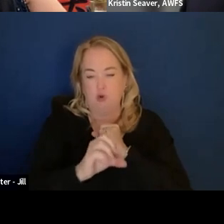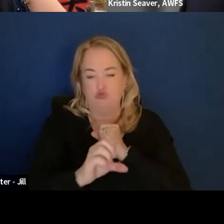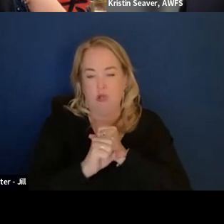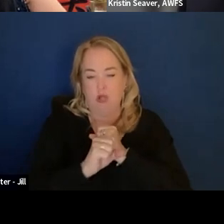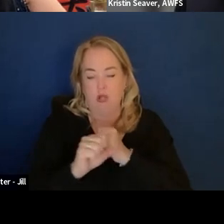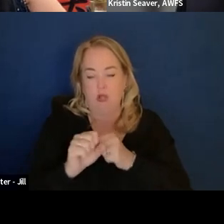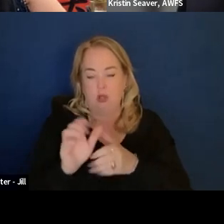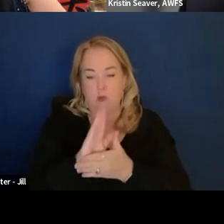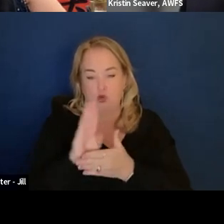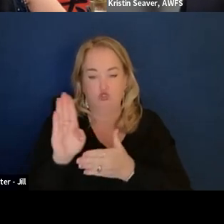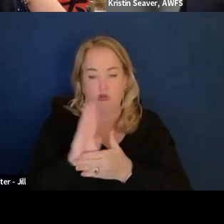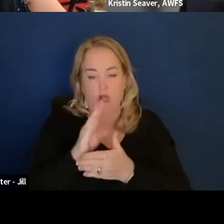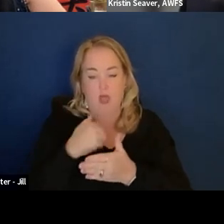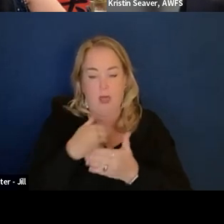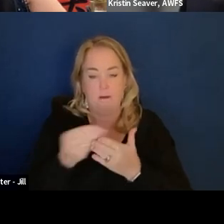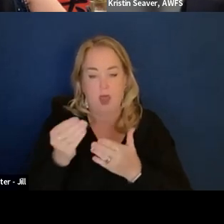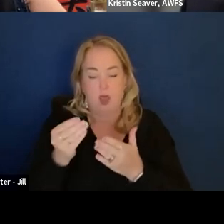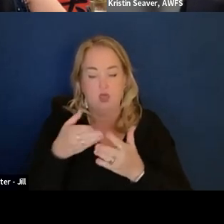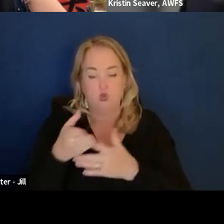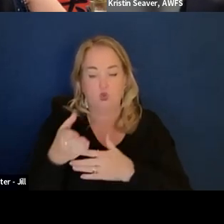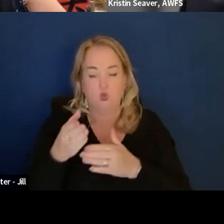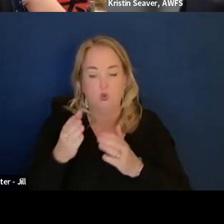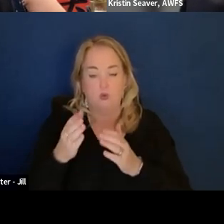in like natural language and AI cost software.